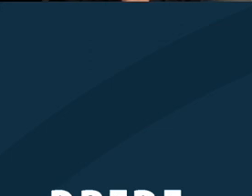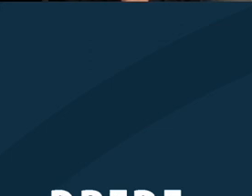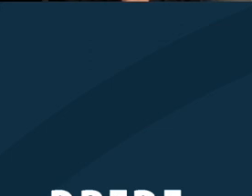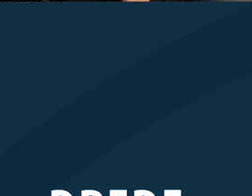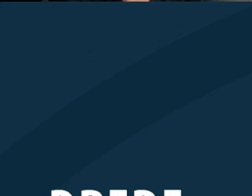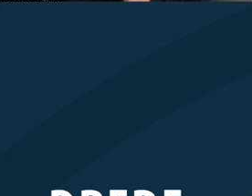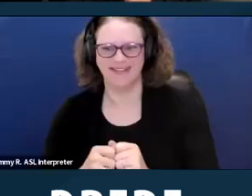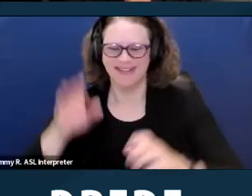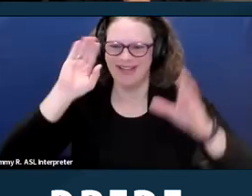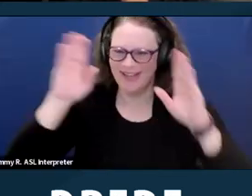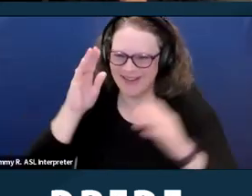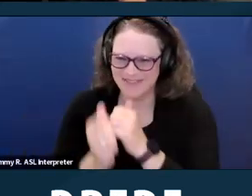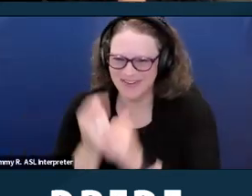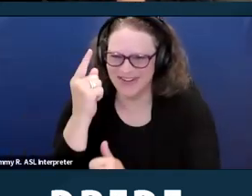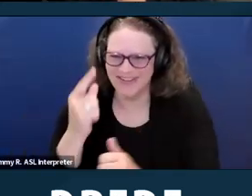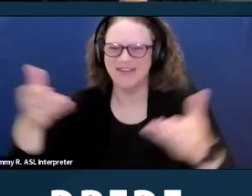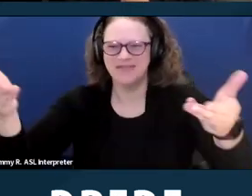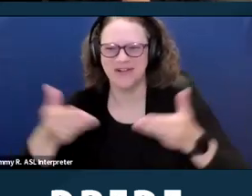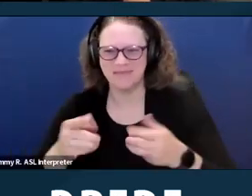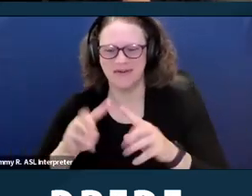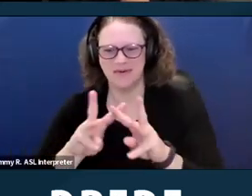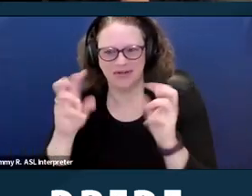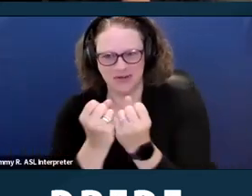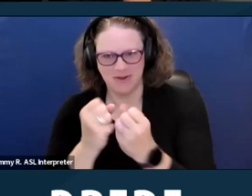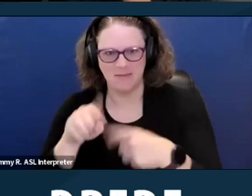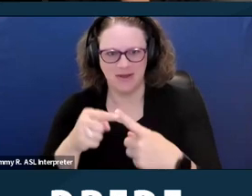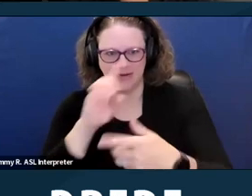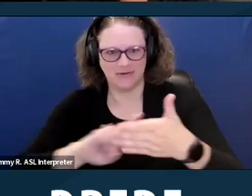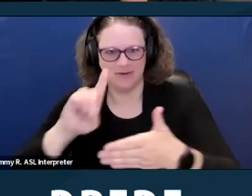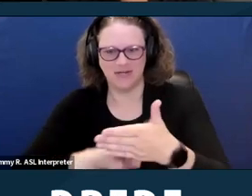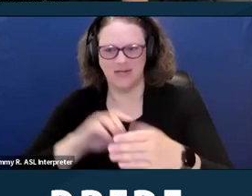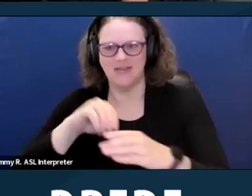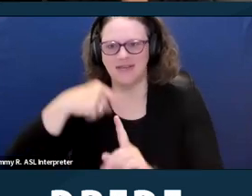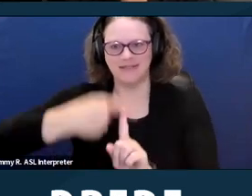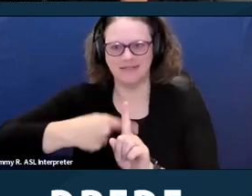Hi everyone. Welcome to the webinar on Discrimination and Tenant Screening.